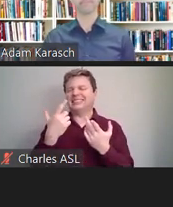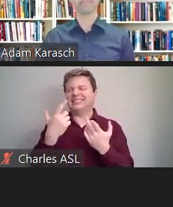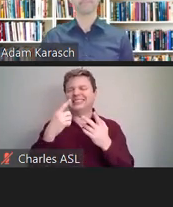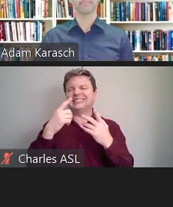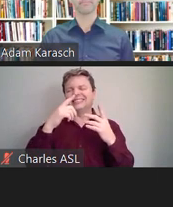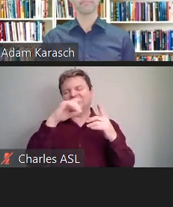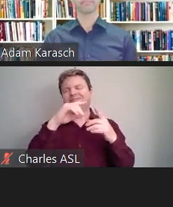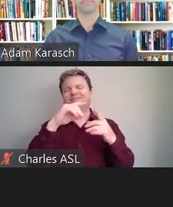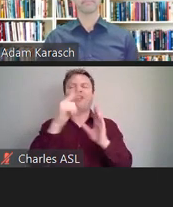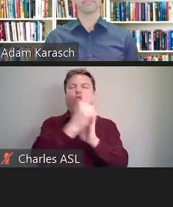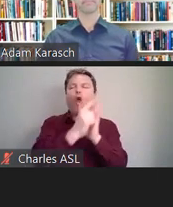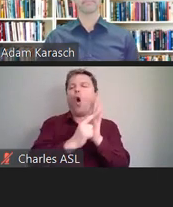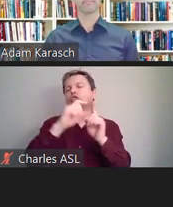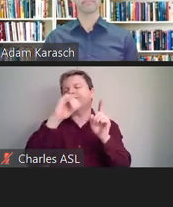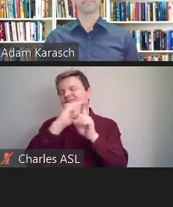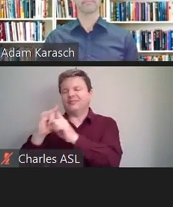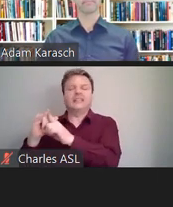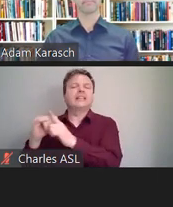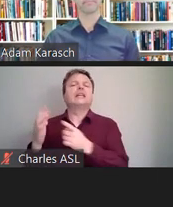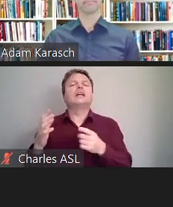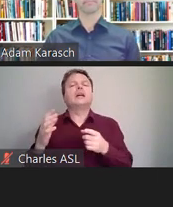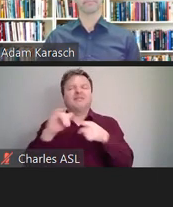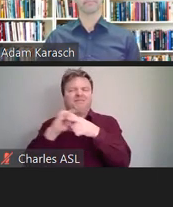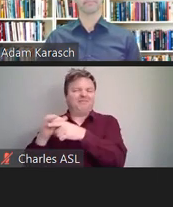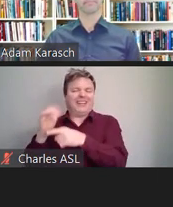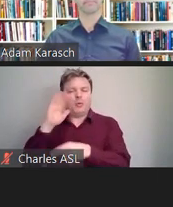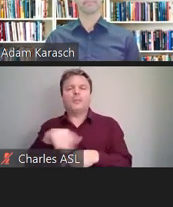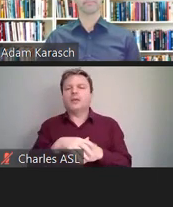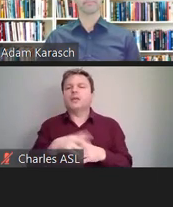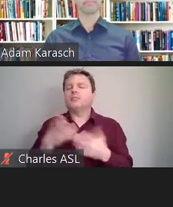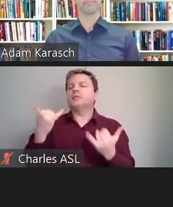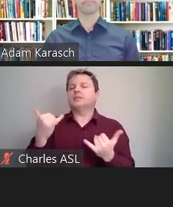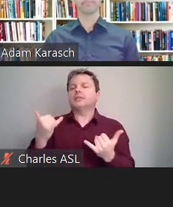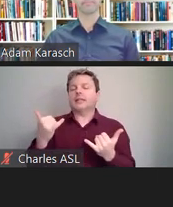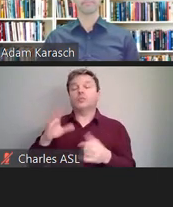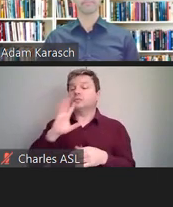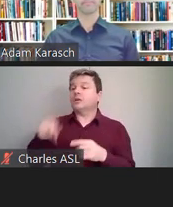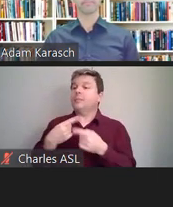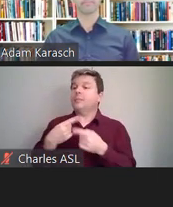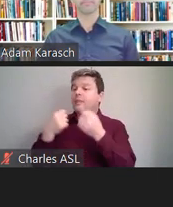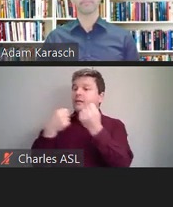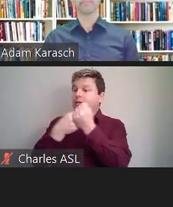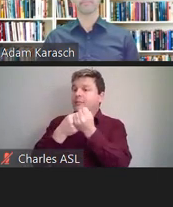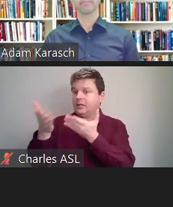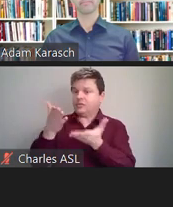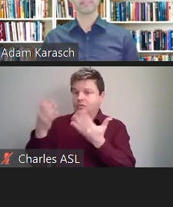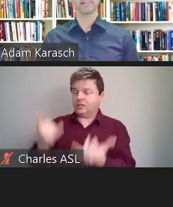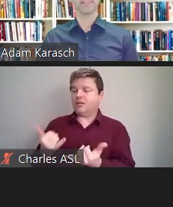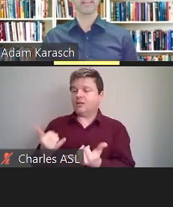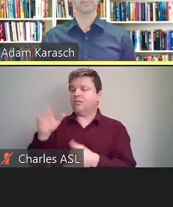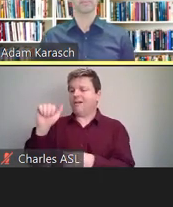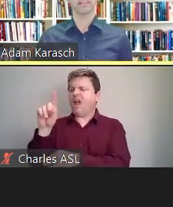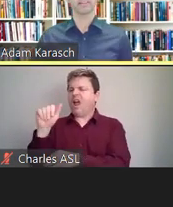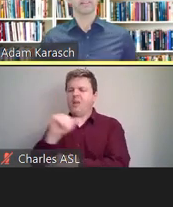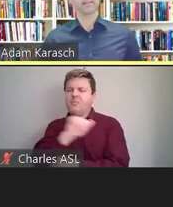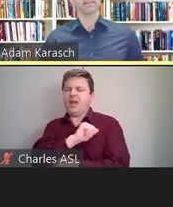of these accommodations. I'll let Adam take it from here before we do the case studies at the end. All right, thanks, Mike.